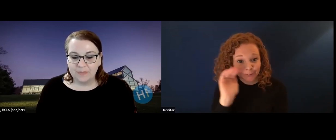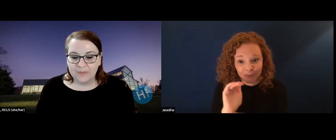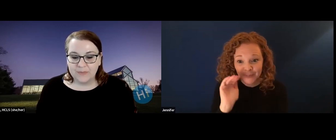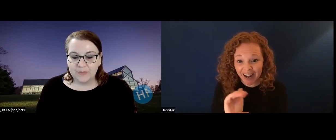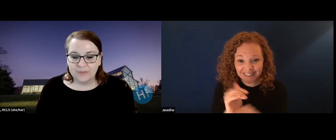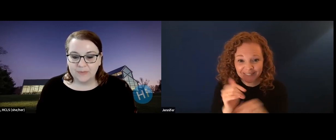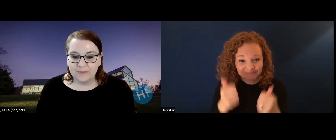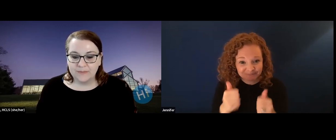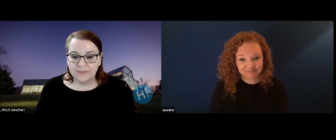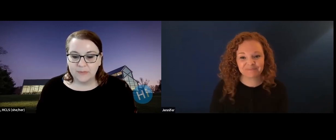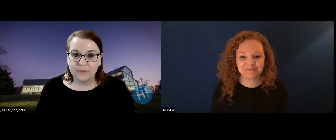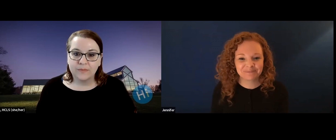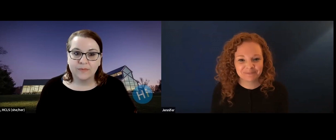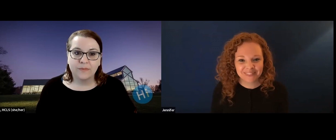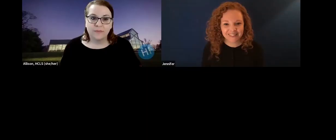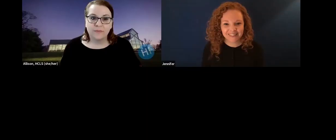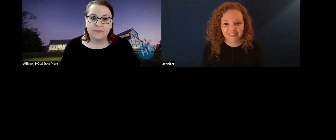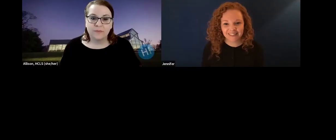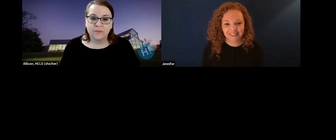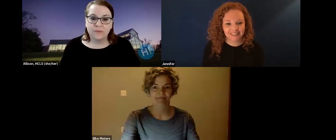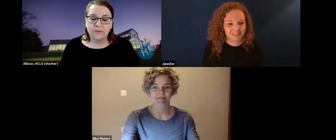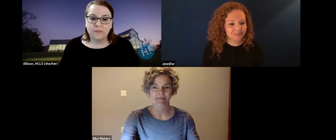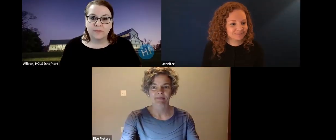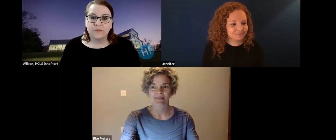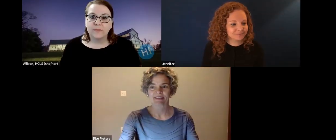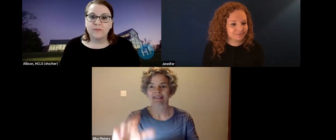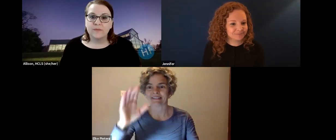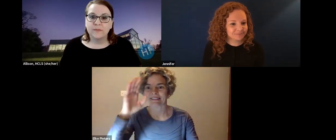Association of the Deaf, who will introduce our guest speakers tonight.